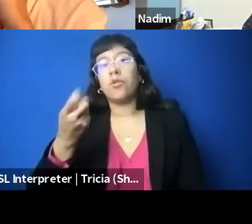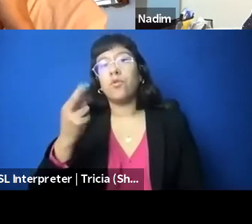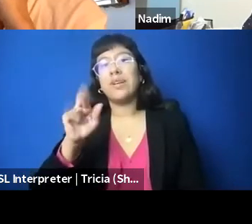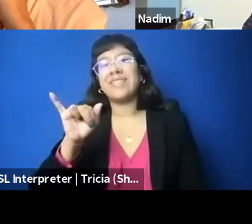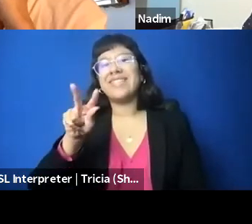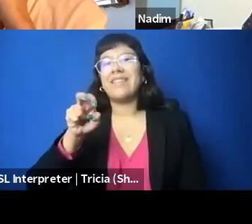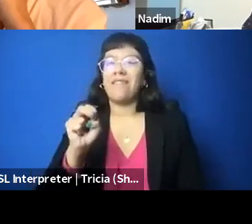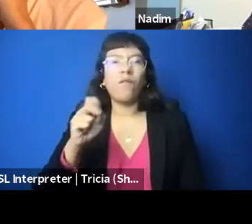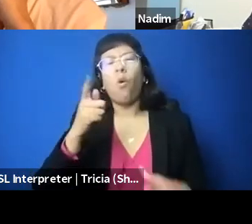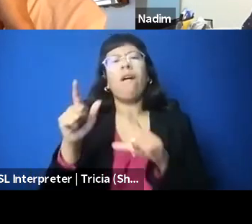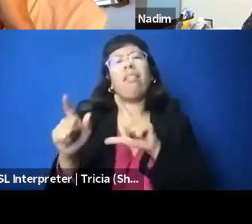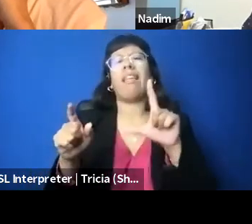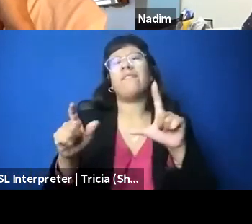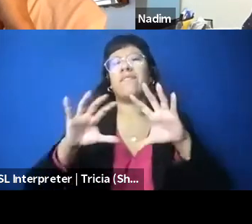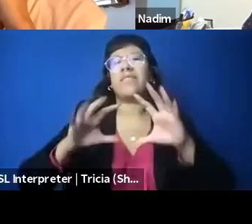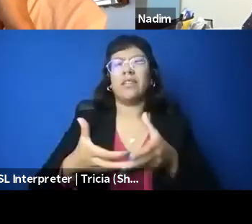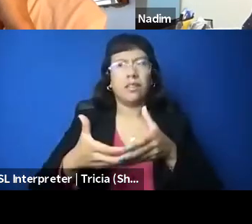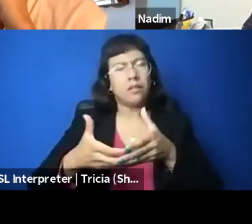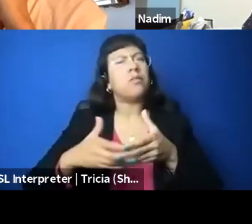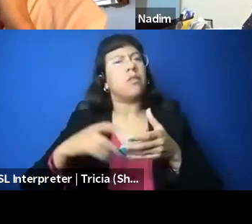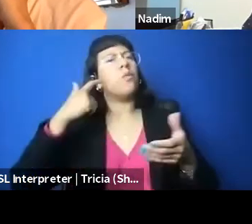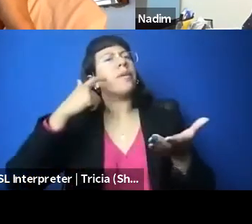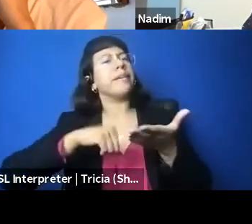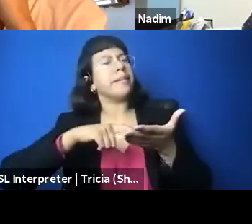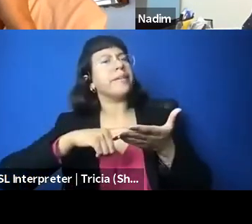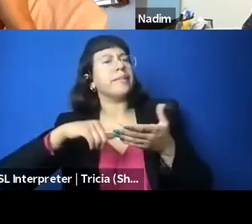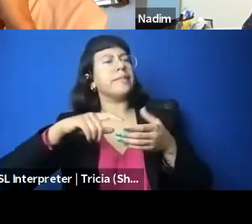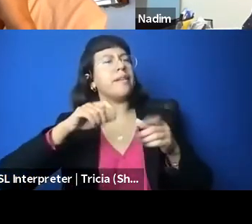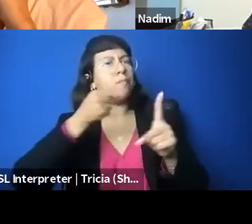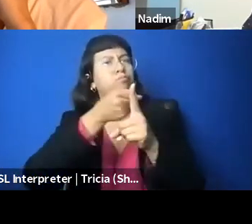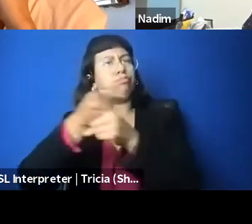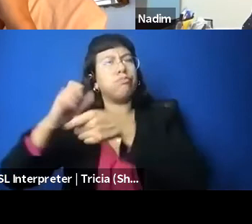You know, we track incidents of suppression, and since 2014, when we started tracking these numbers,